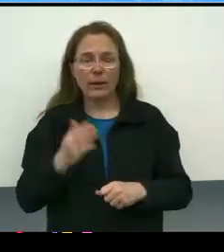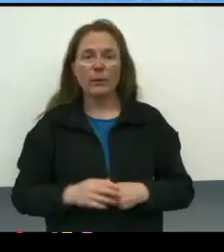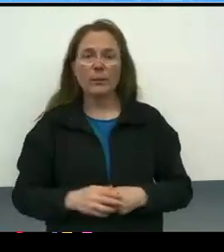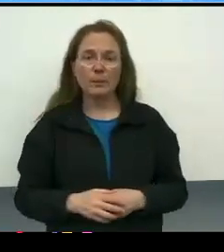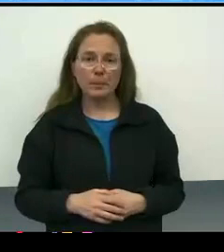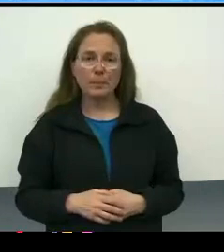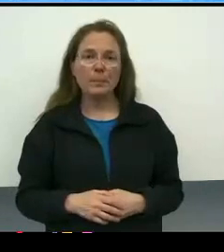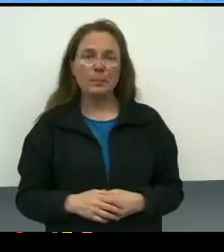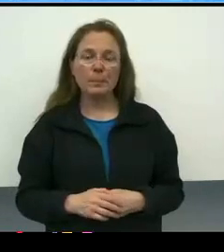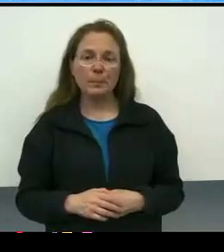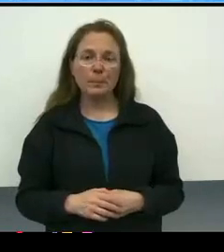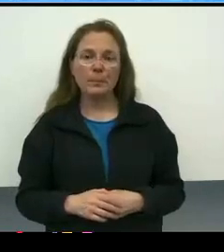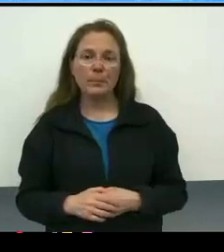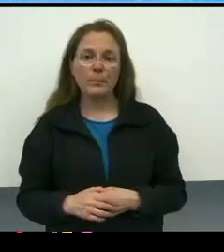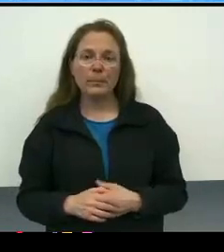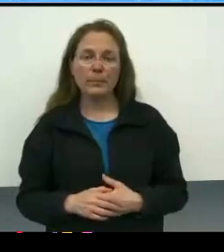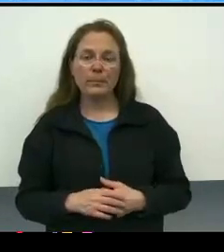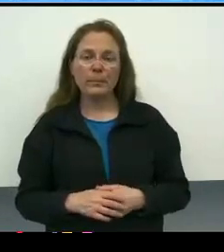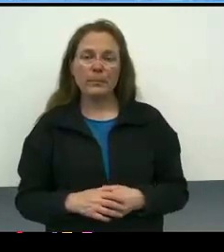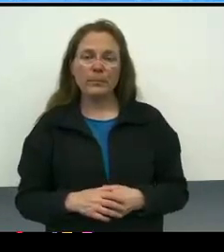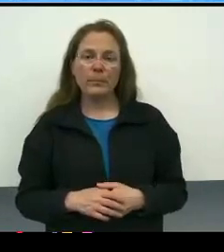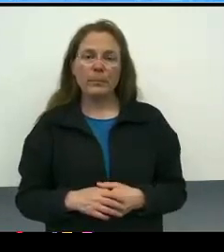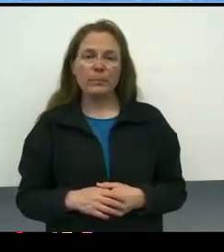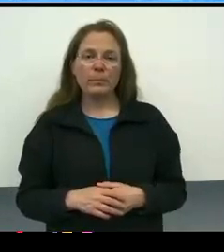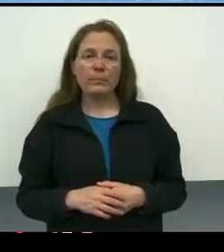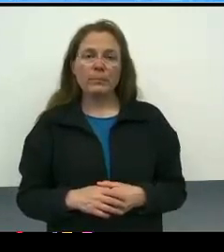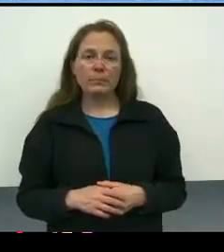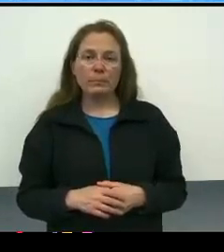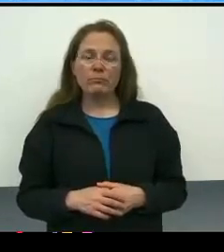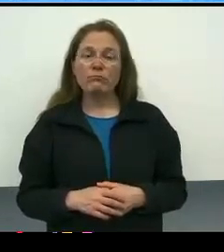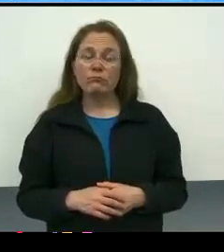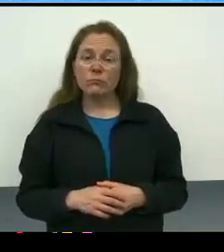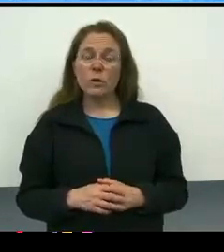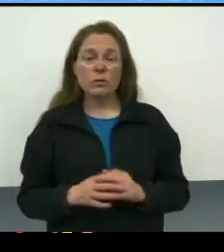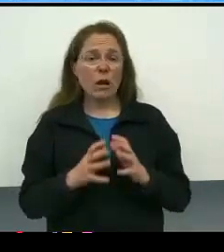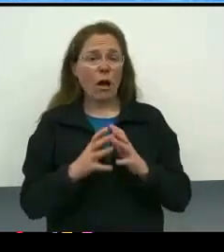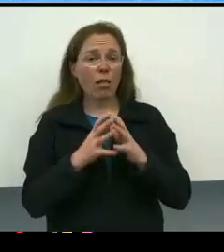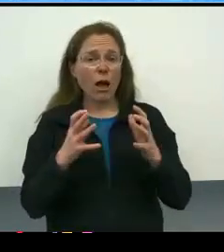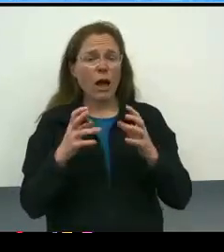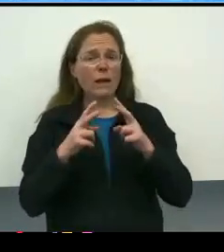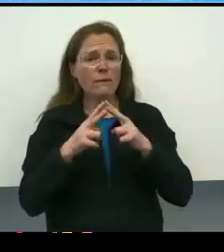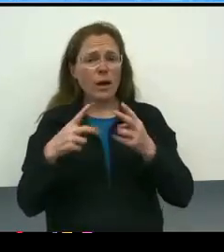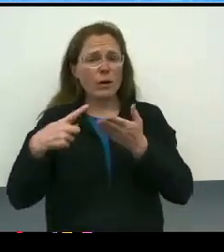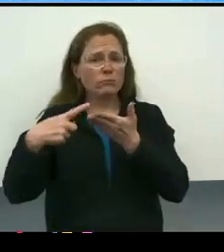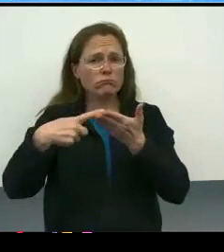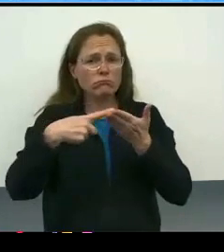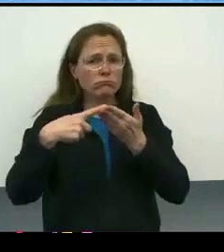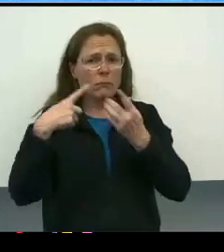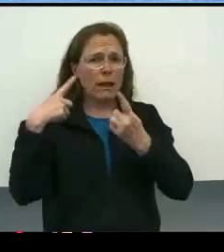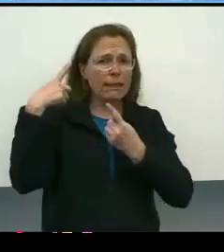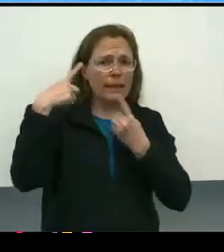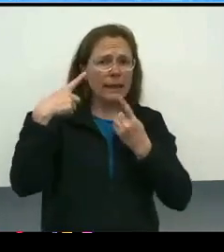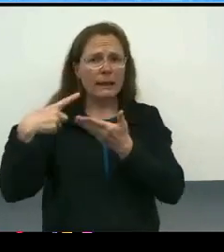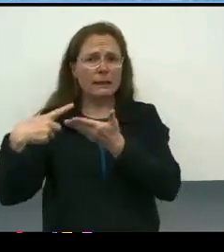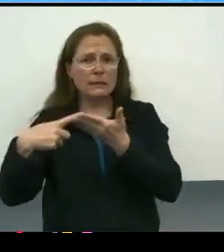I would say that there is a lot of thoughtful discussion about that in ensuring that we are capturing,